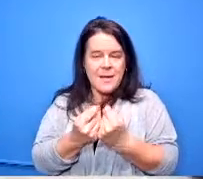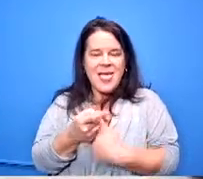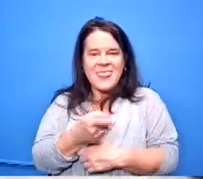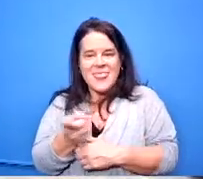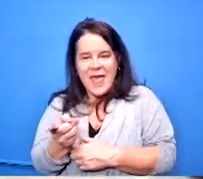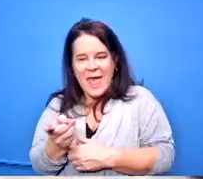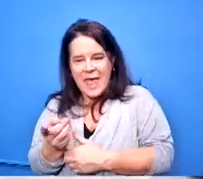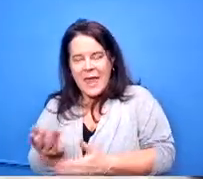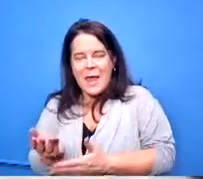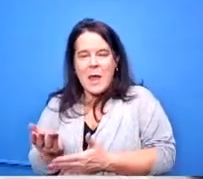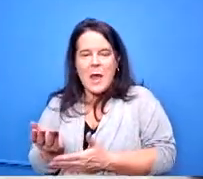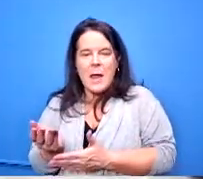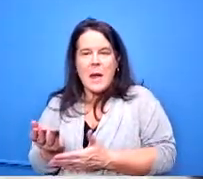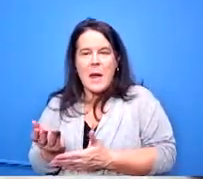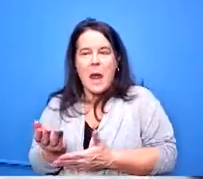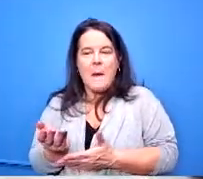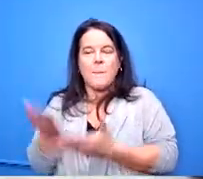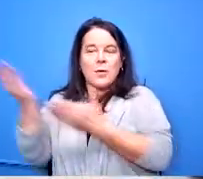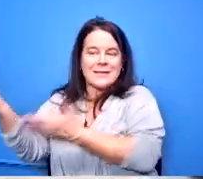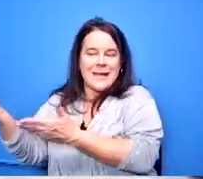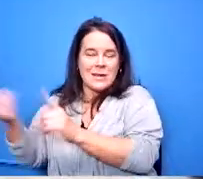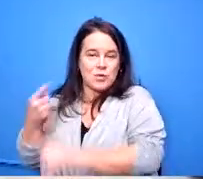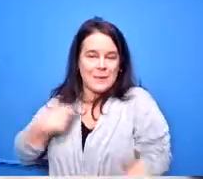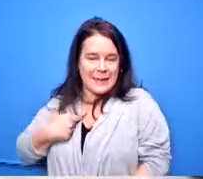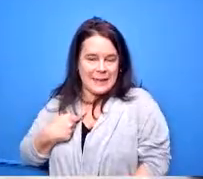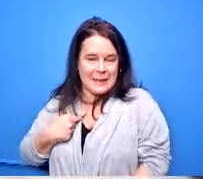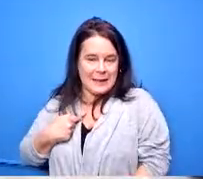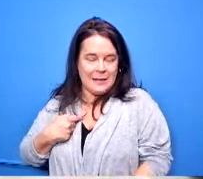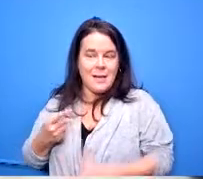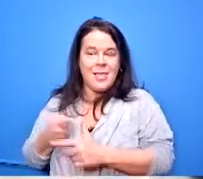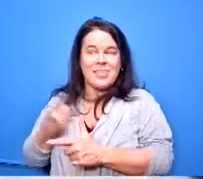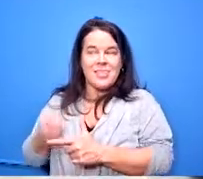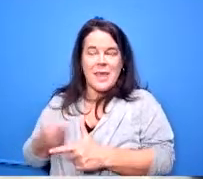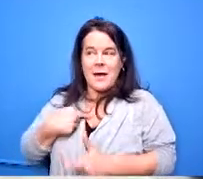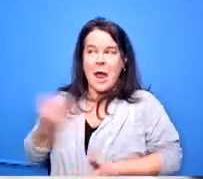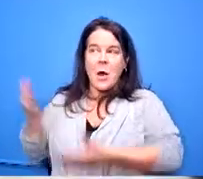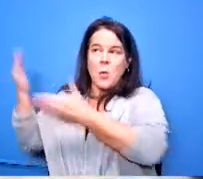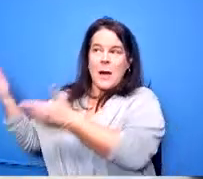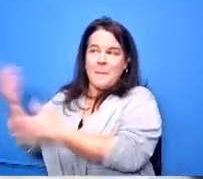to me for recommendation to the board of education so that's kind of the sequence